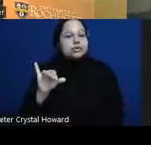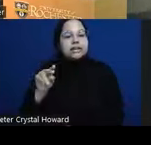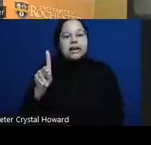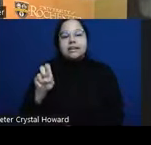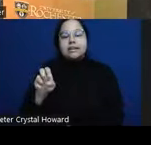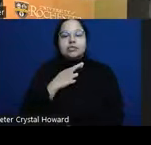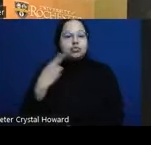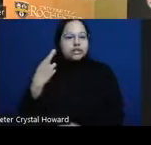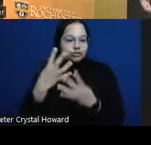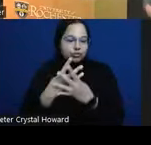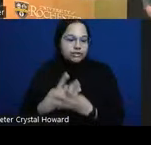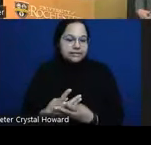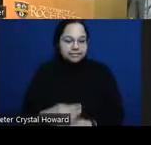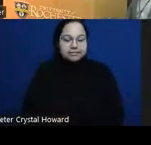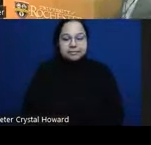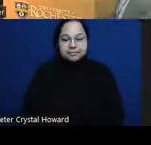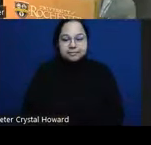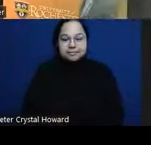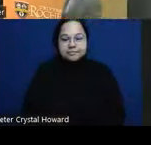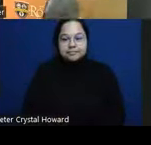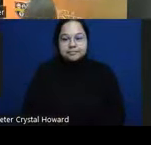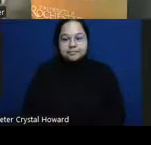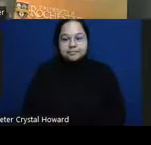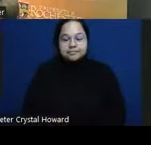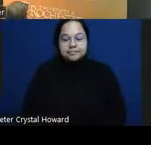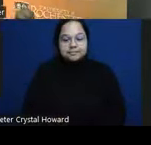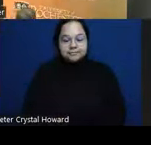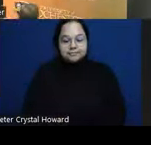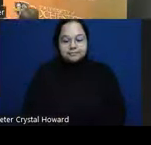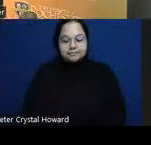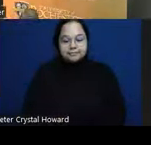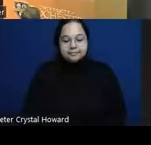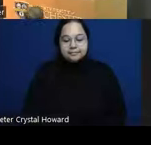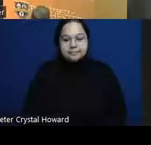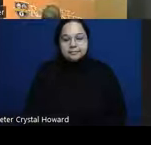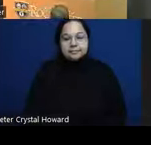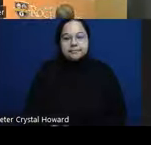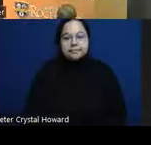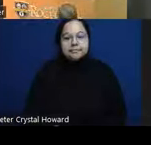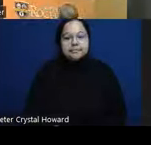right so momentary pause as we switch